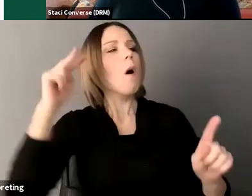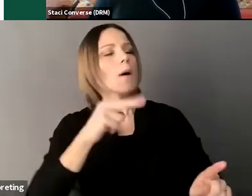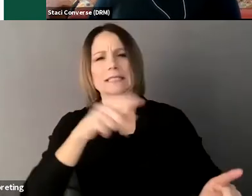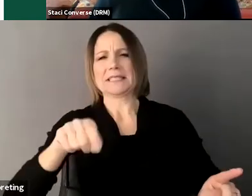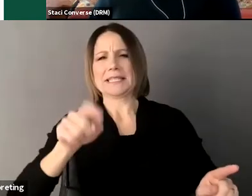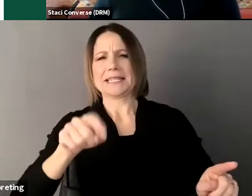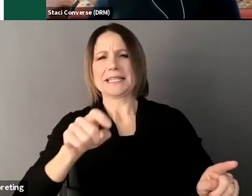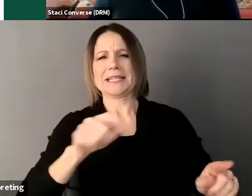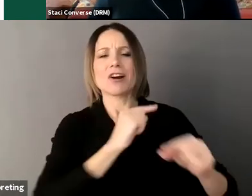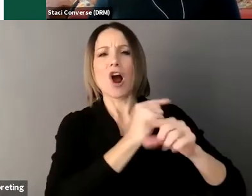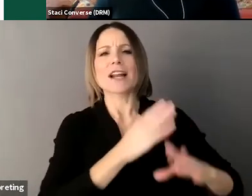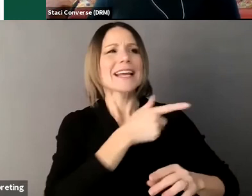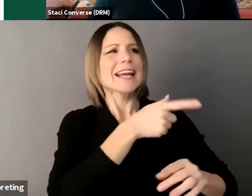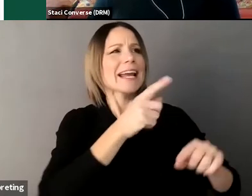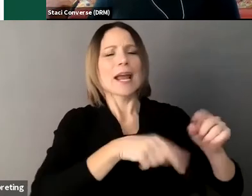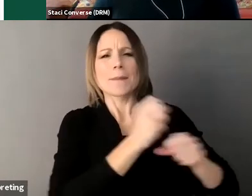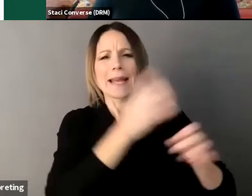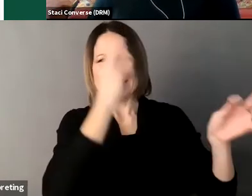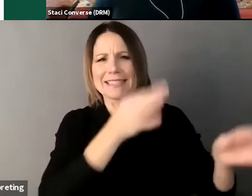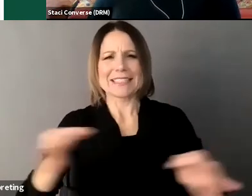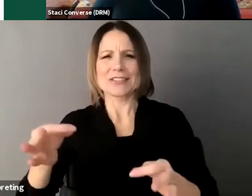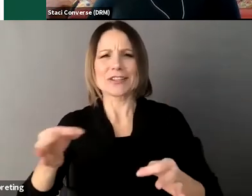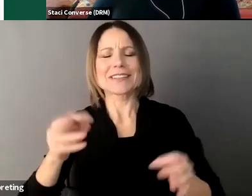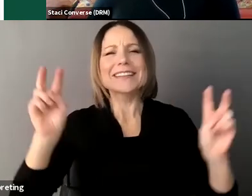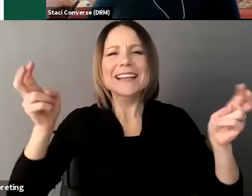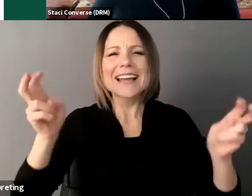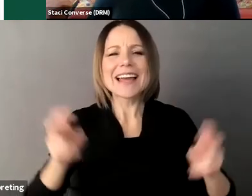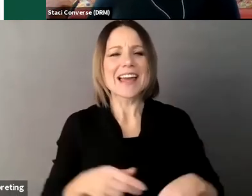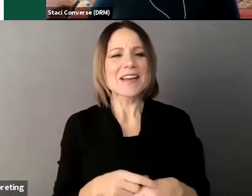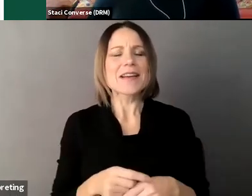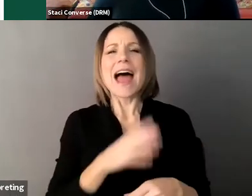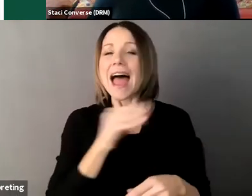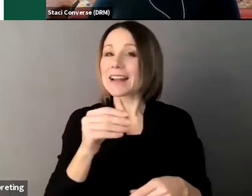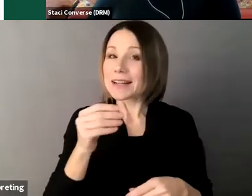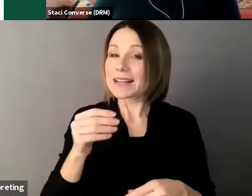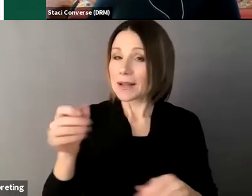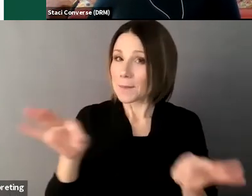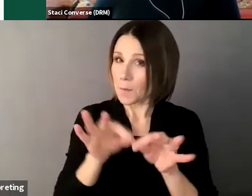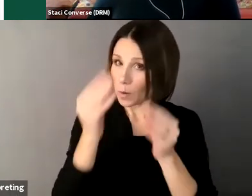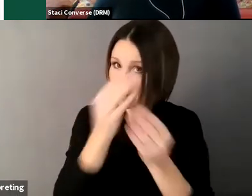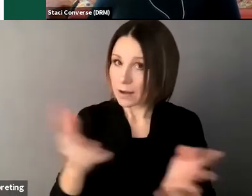make responsible decisions it's important to note that only a court can award guardianship